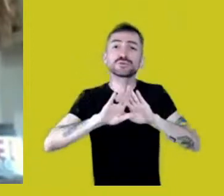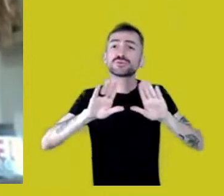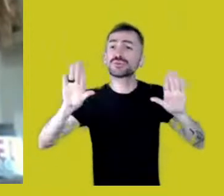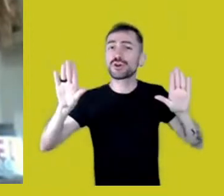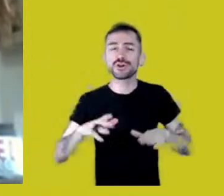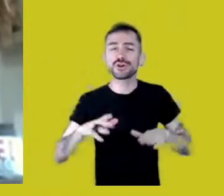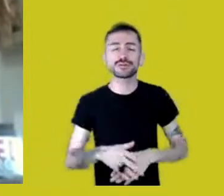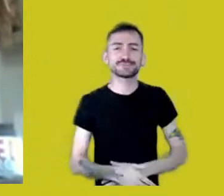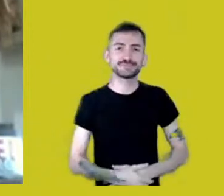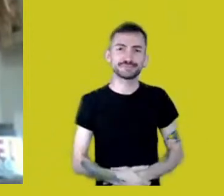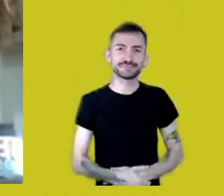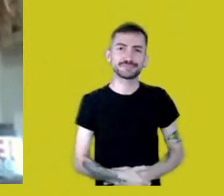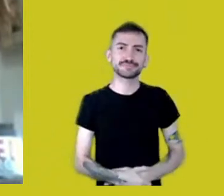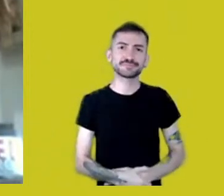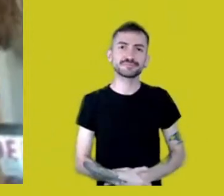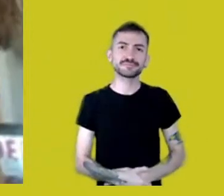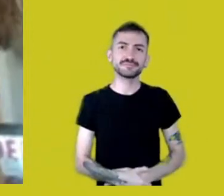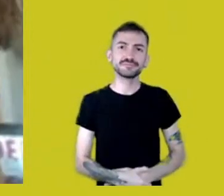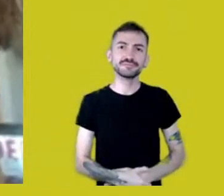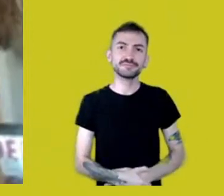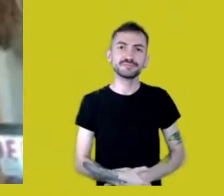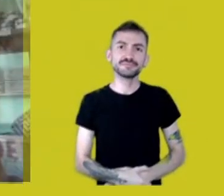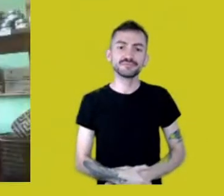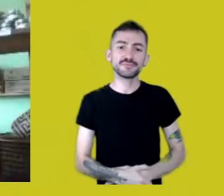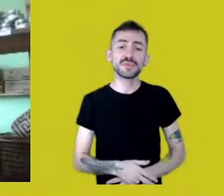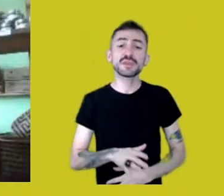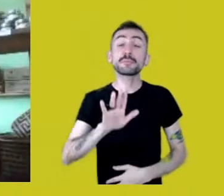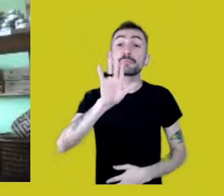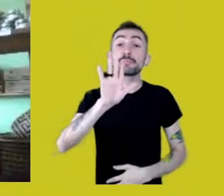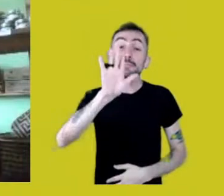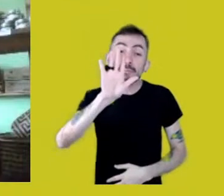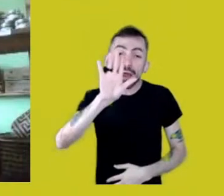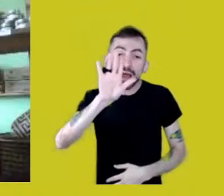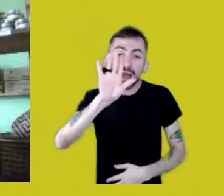But if it was only about taking care of ourselves,